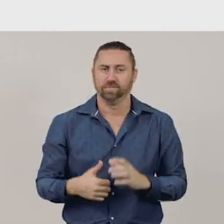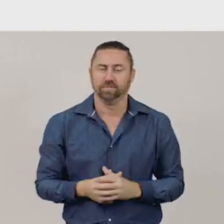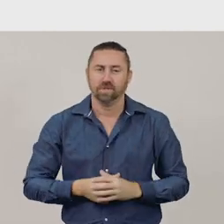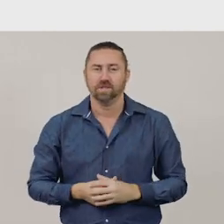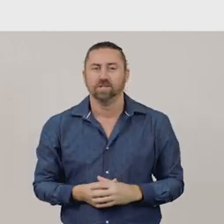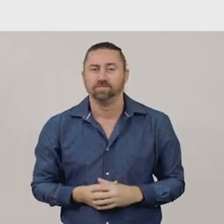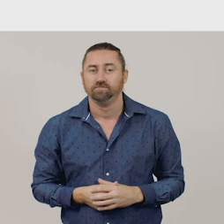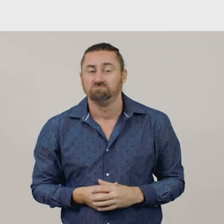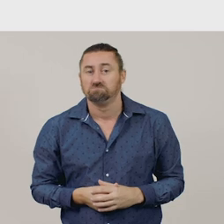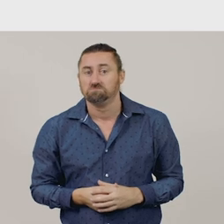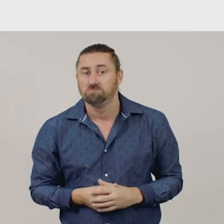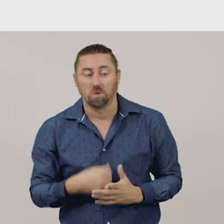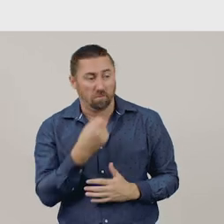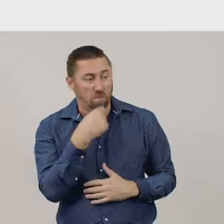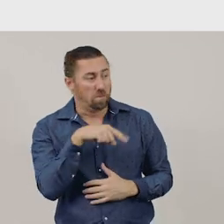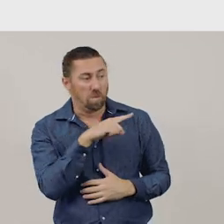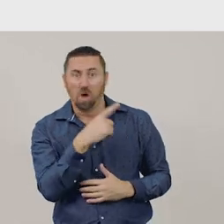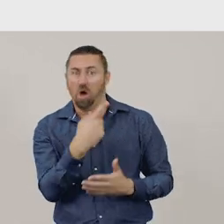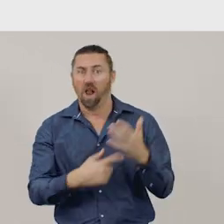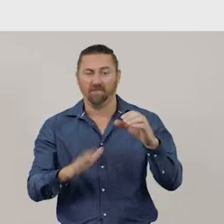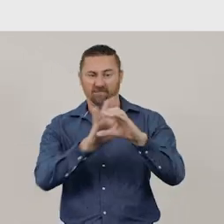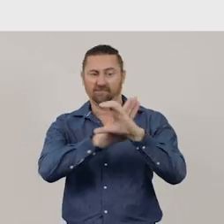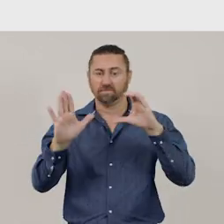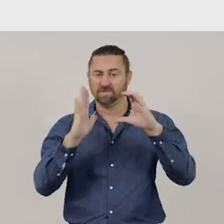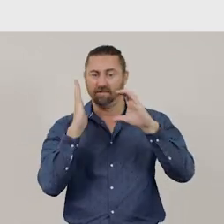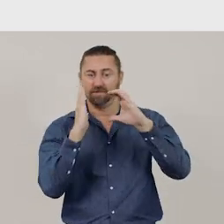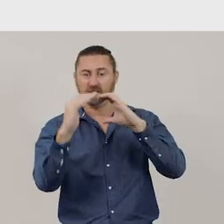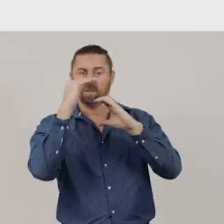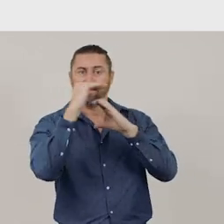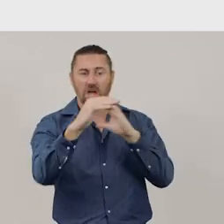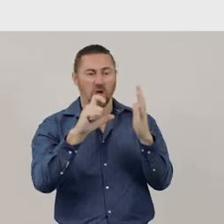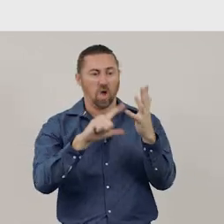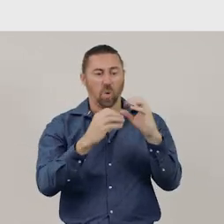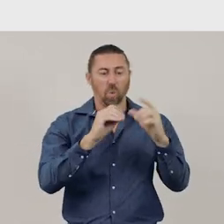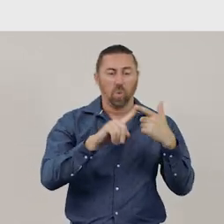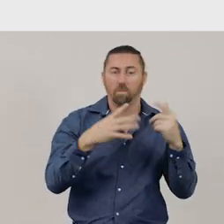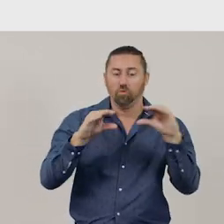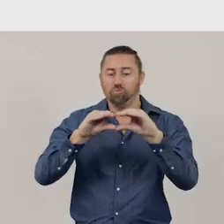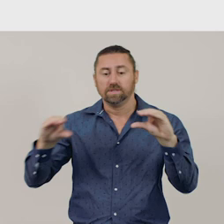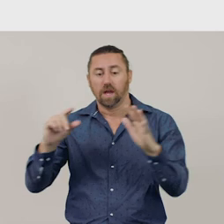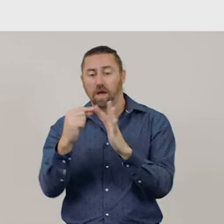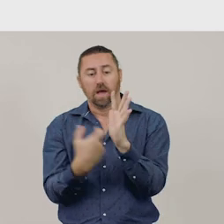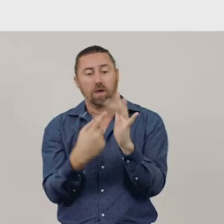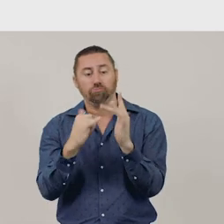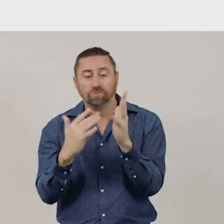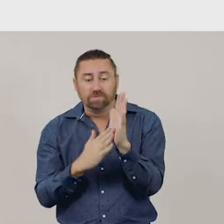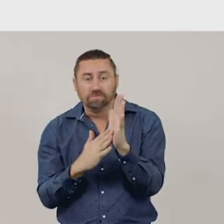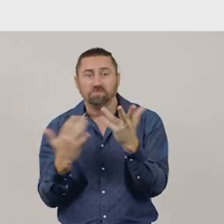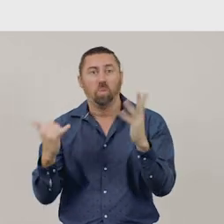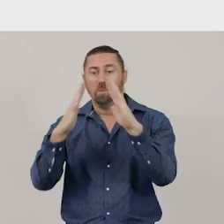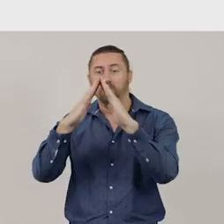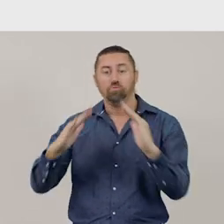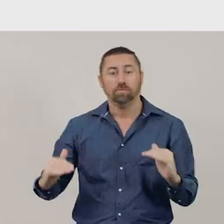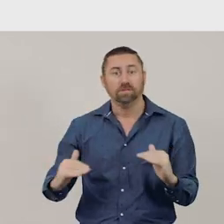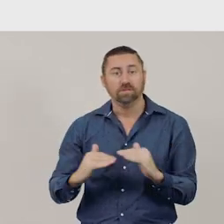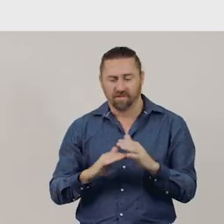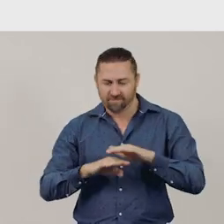Some objects only have flat surfaces, like a cube, rectangular prism, or a pyramid.